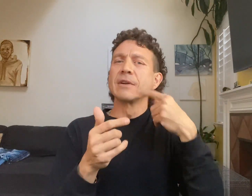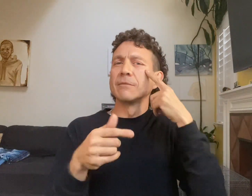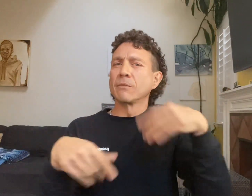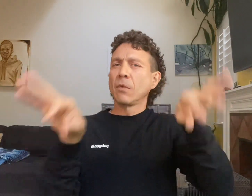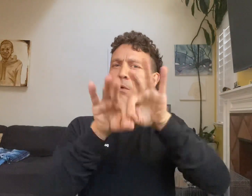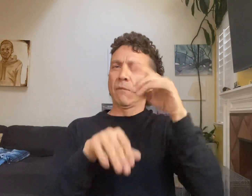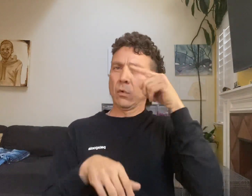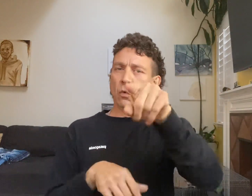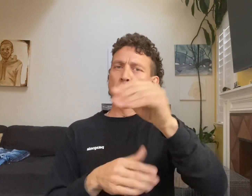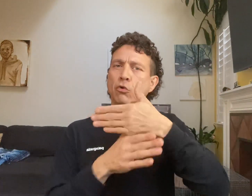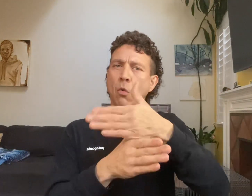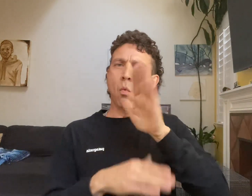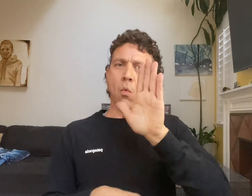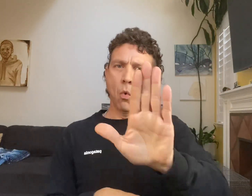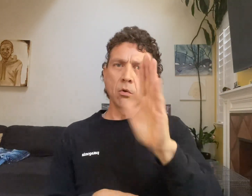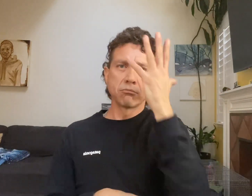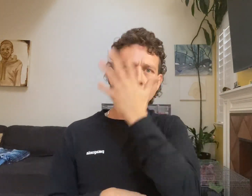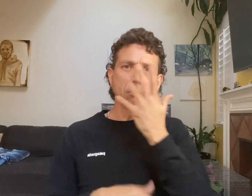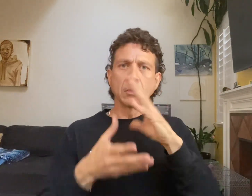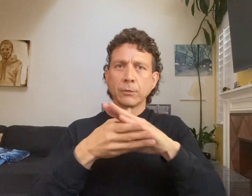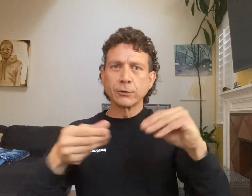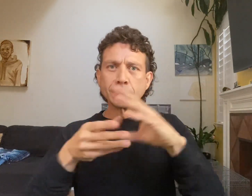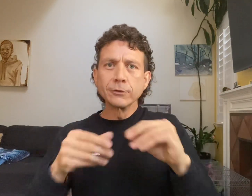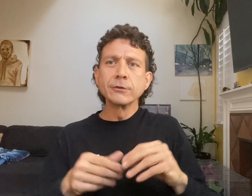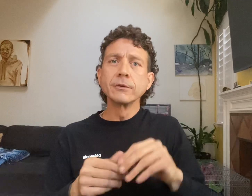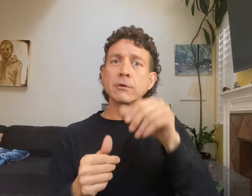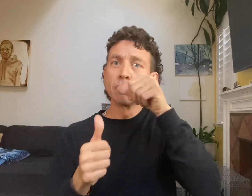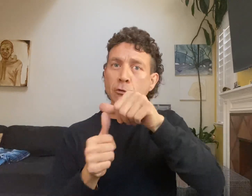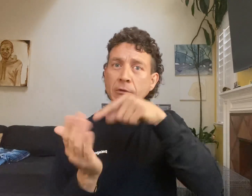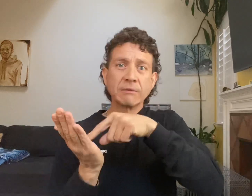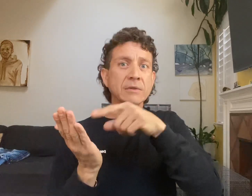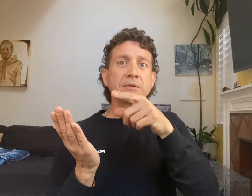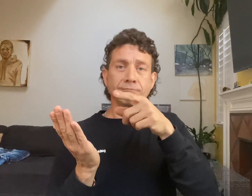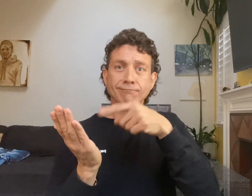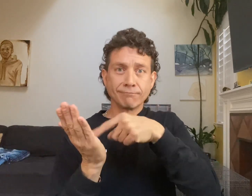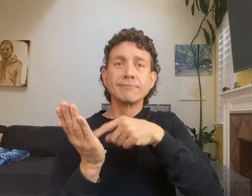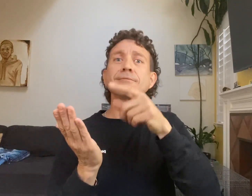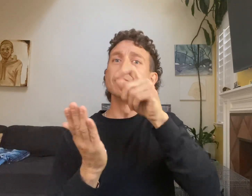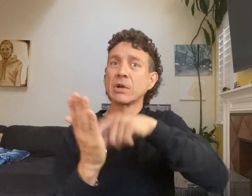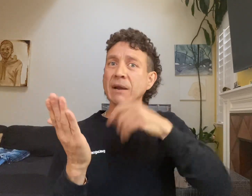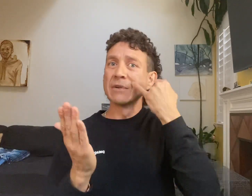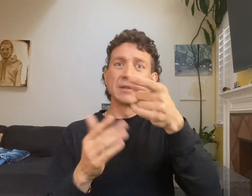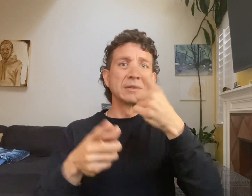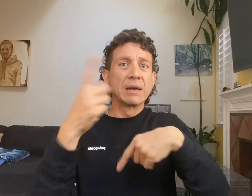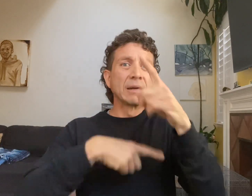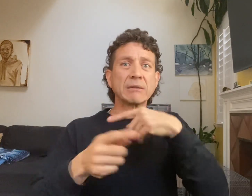which is important for you to share the school superintendent presence to school community with recent Holiday Message from you was typed in English